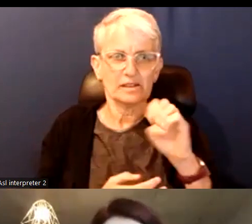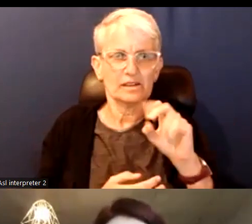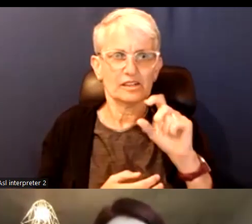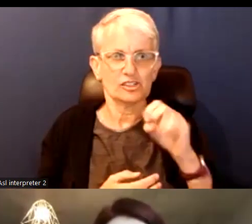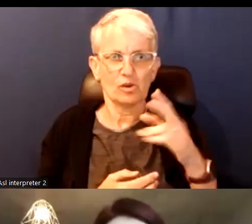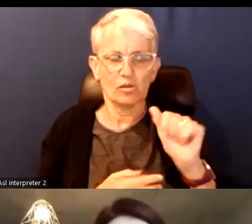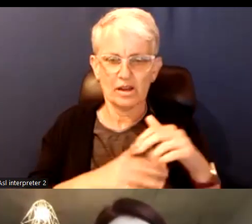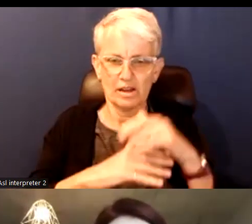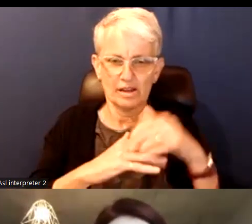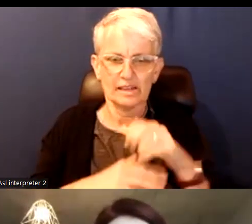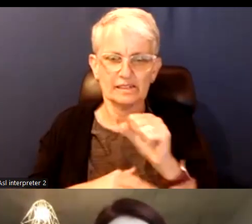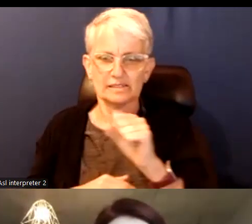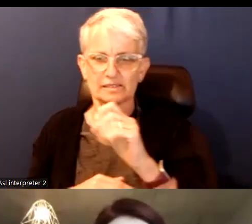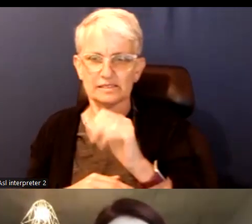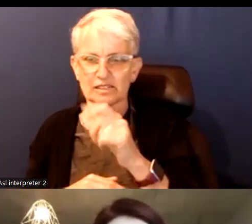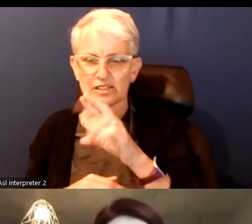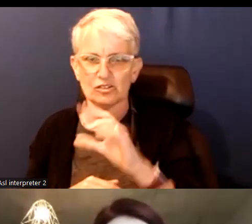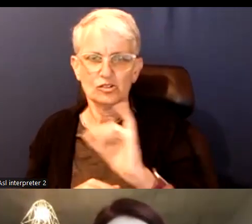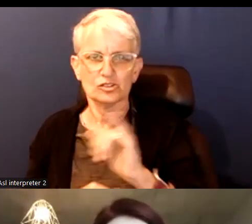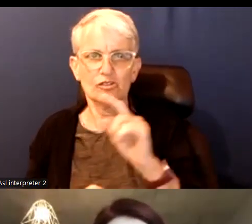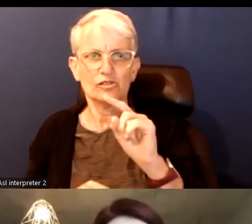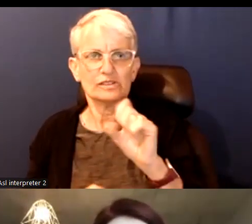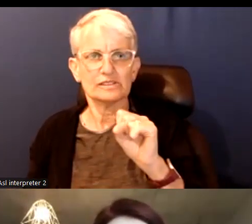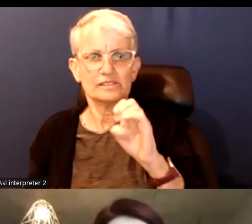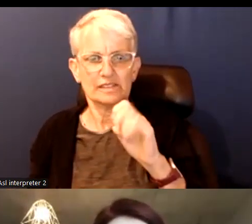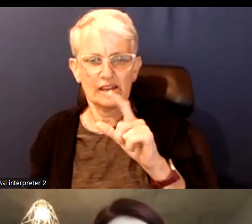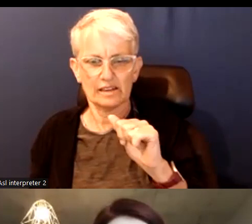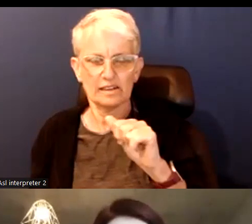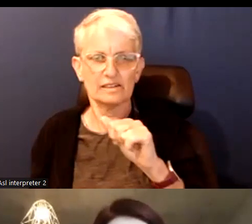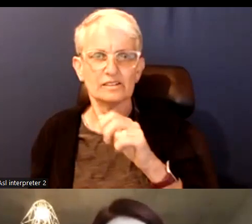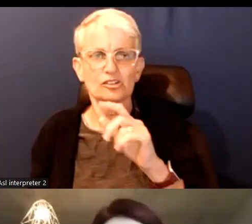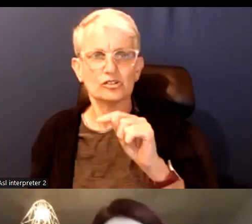And has worked as a host, reporter and producer with CBC, CTV and much music.